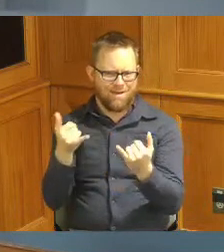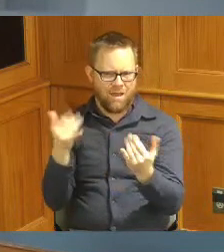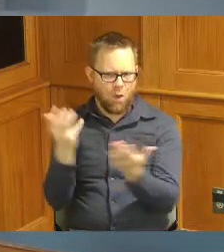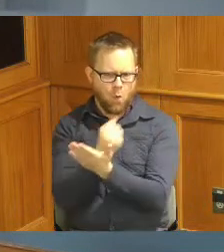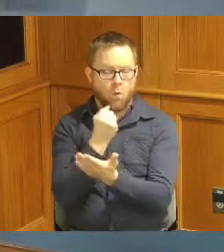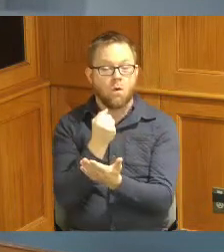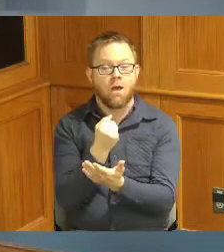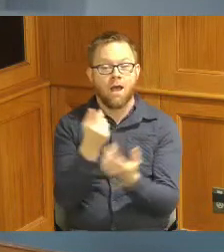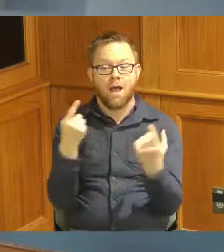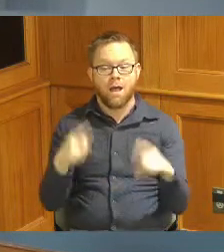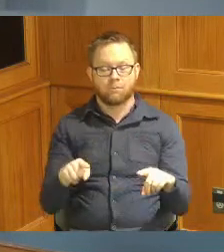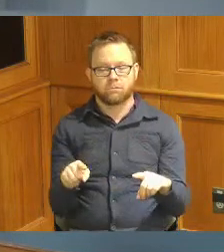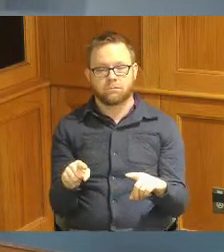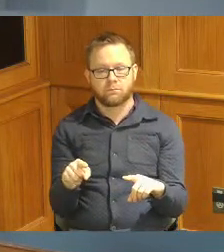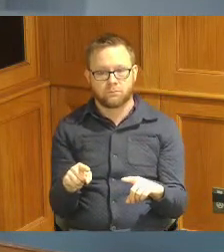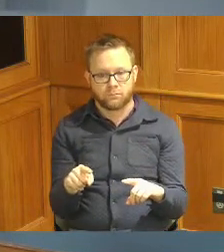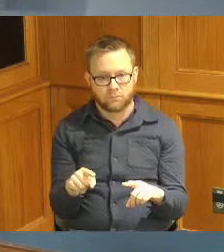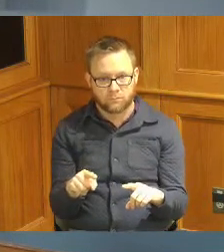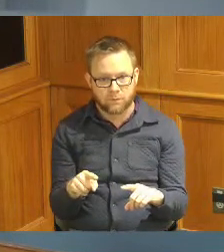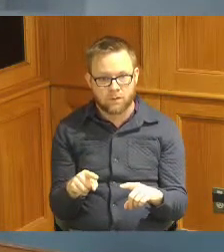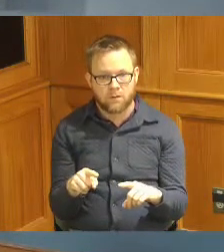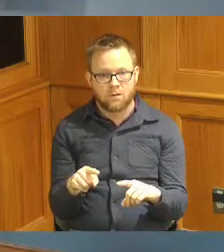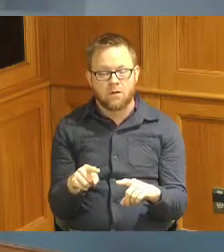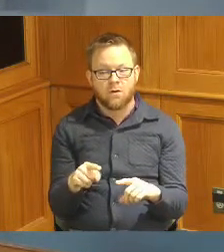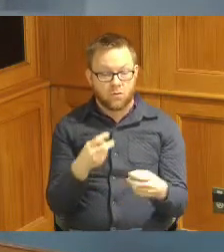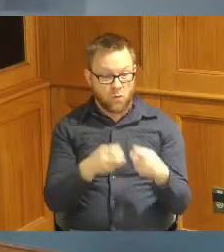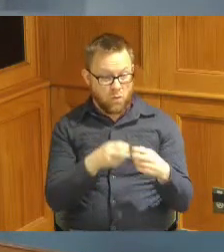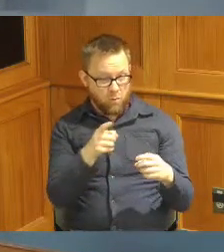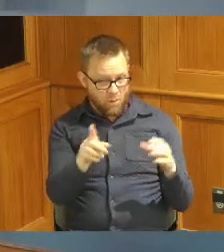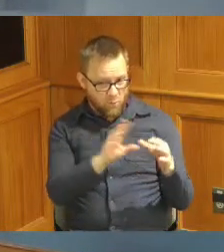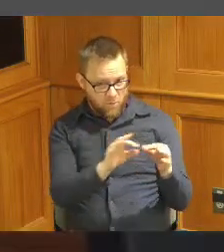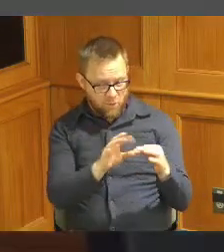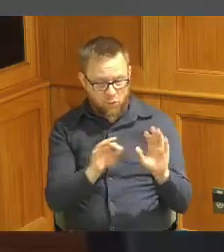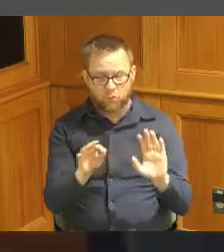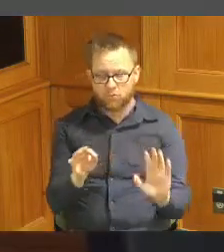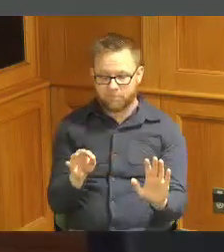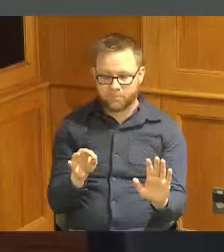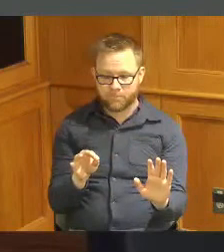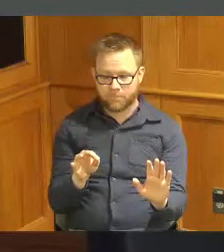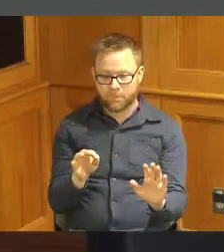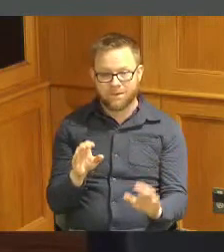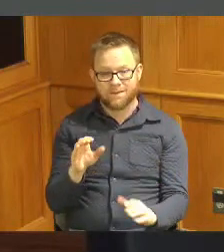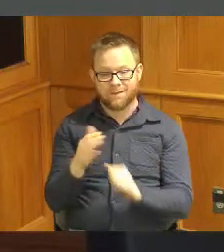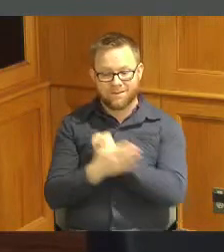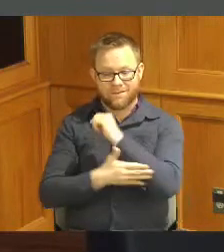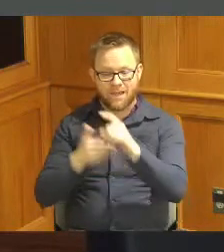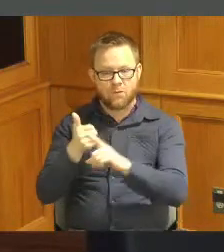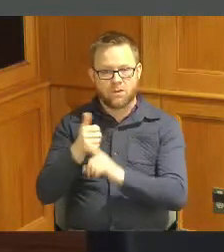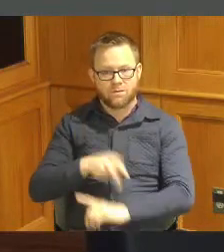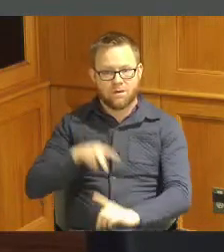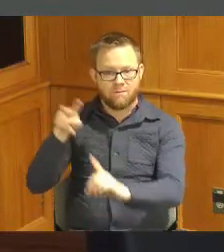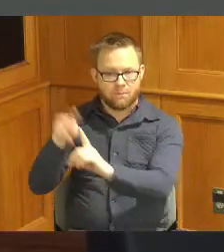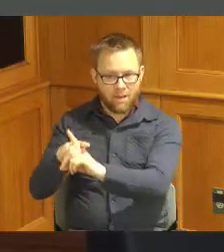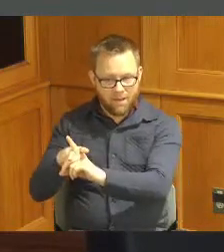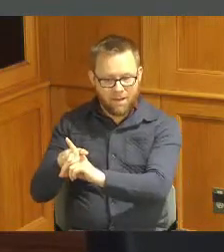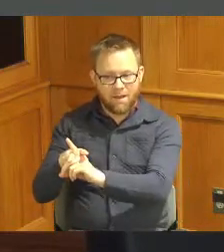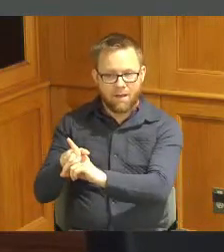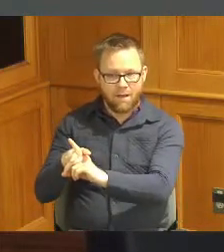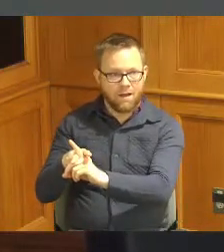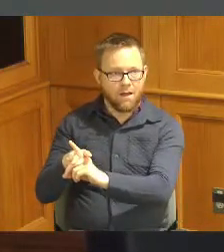President so the issue you bring up is that the county had put in an application maybe the wrong